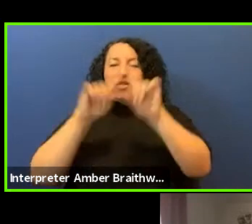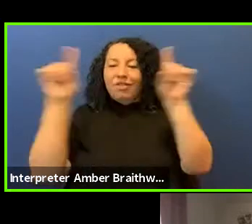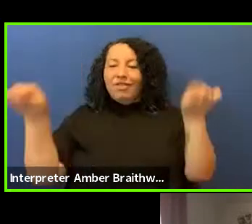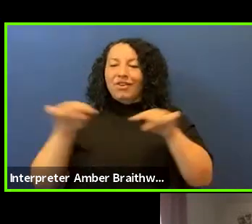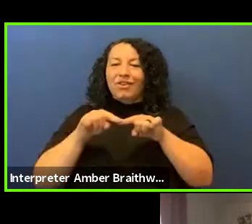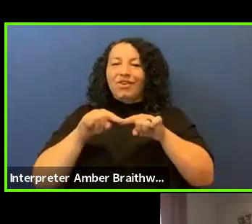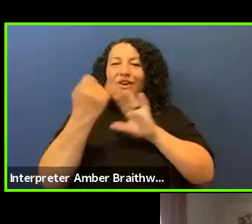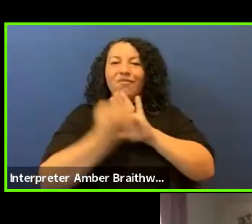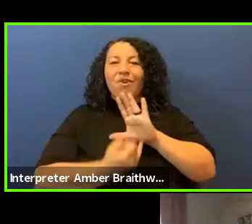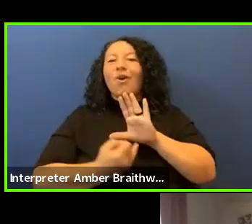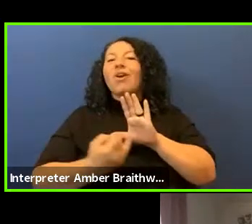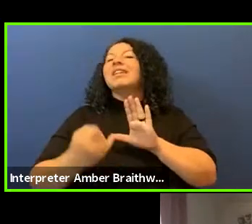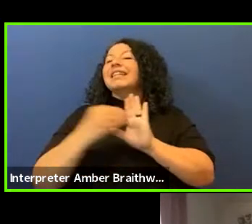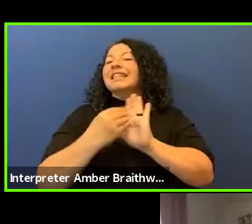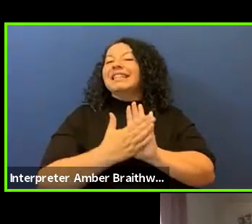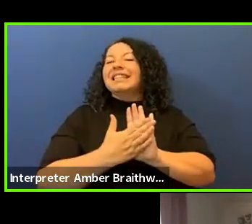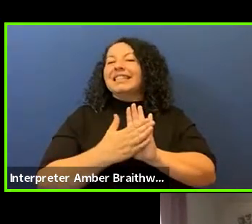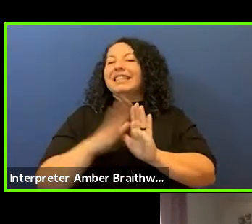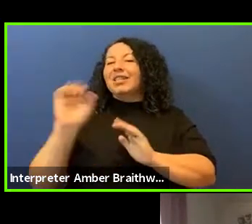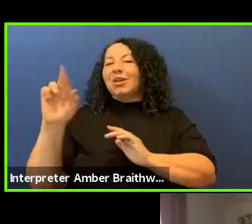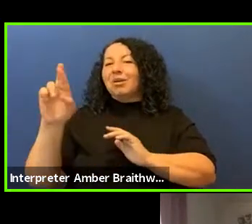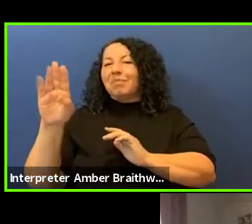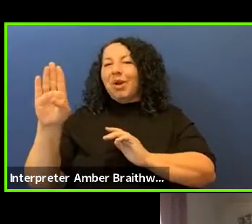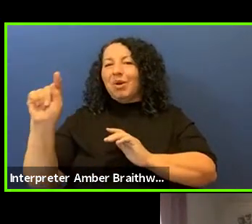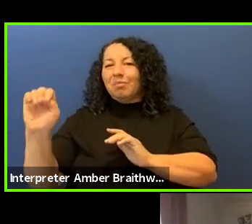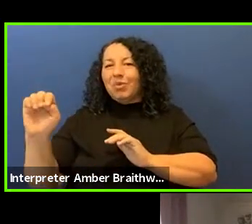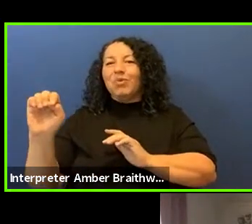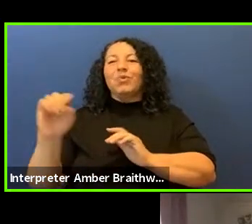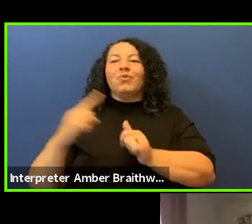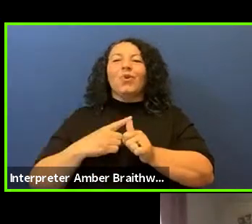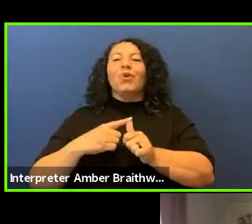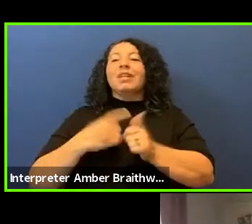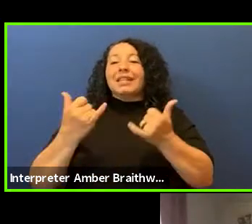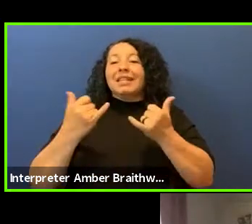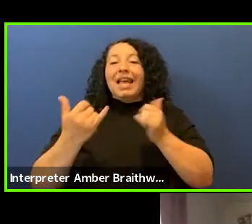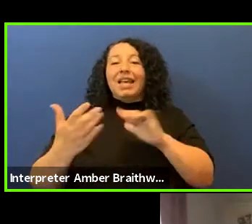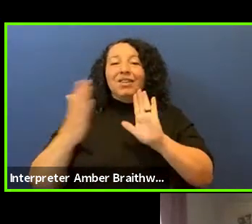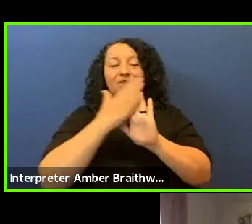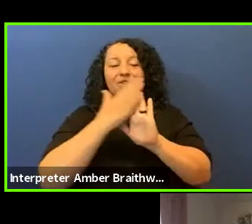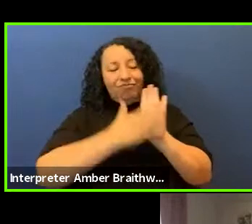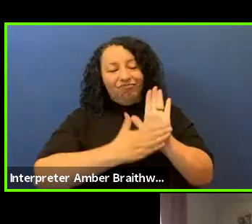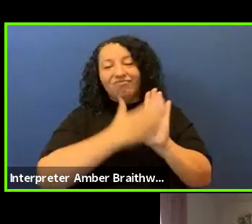For this panel, today's cover art is a piece by Edgar Heap of Birds